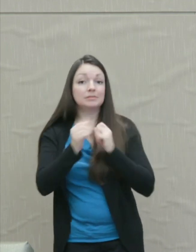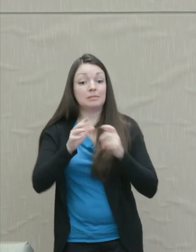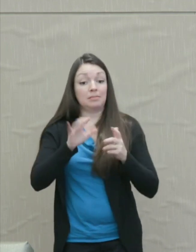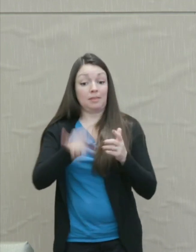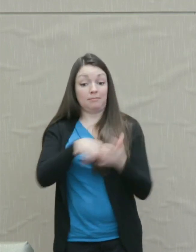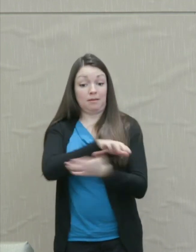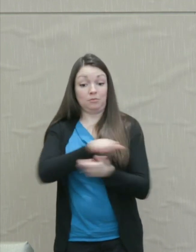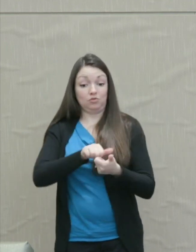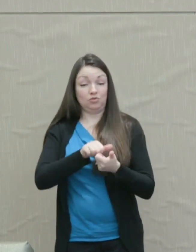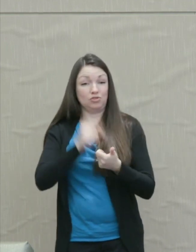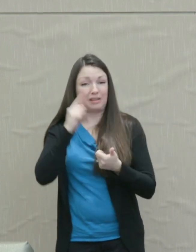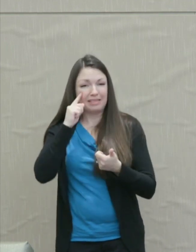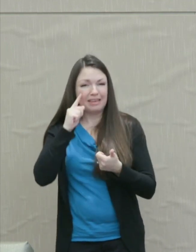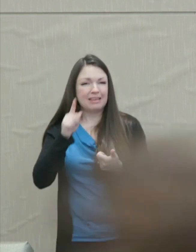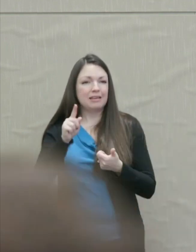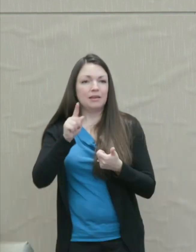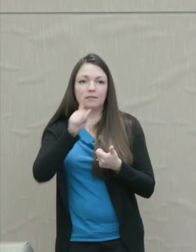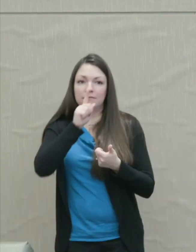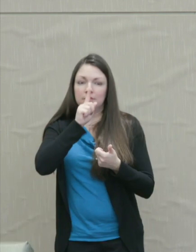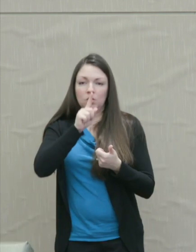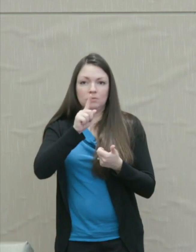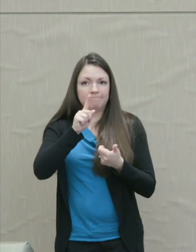to have been wrongfully inflicted.